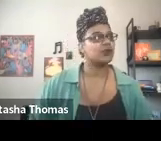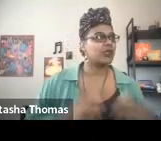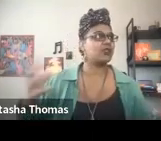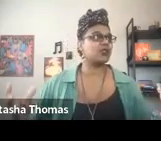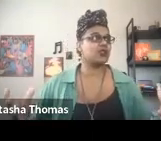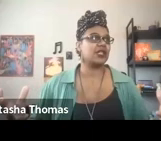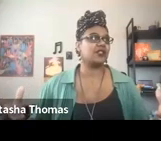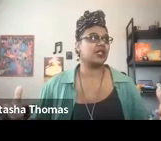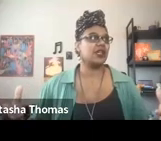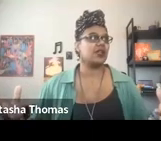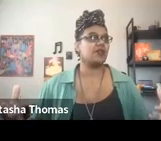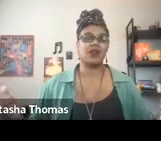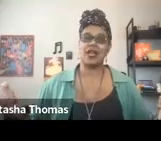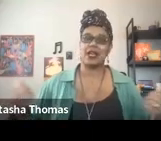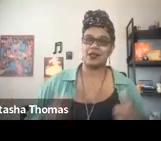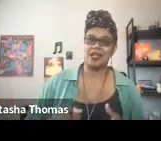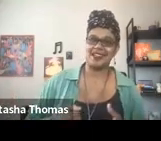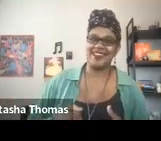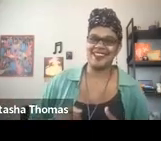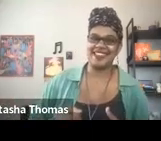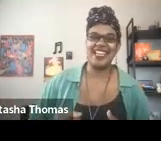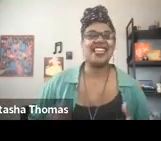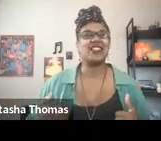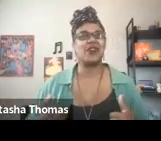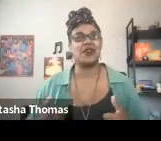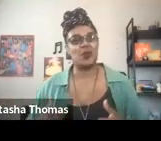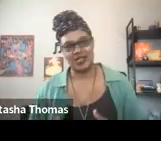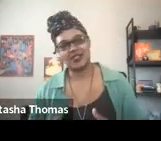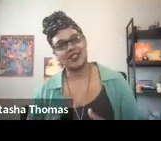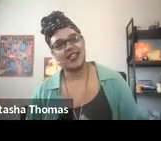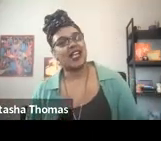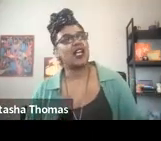Arts-based research is very academic. It is very white.